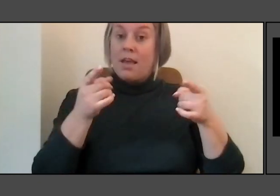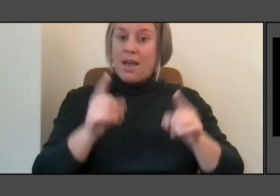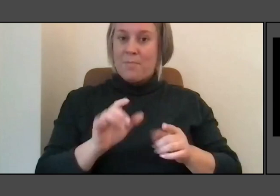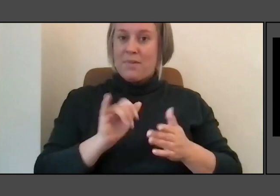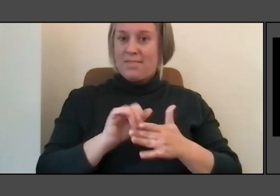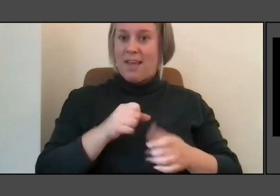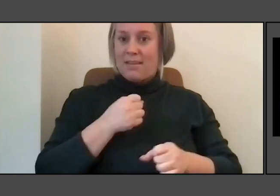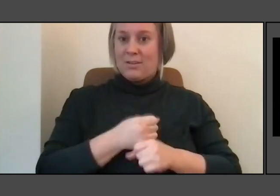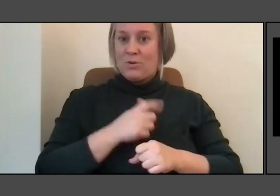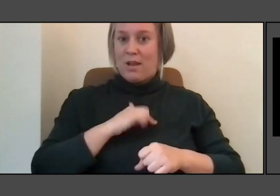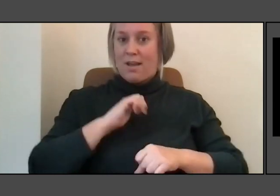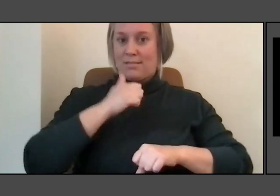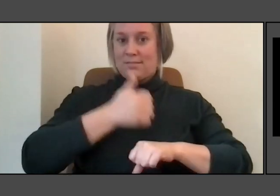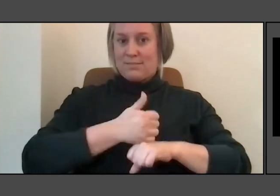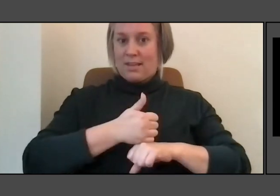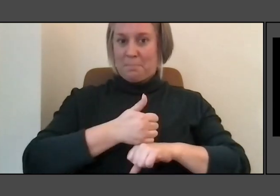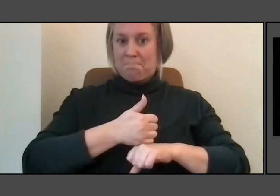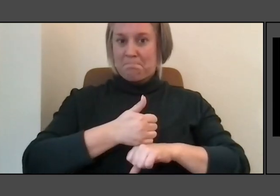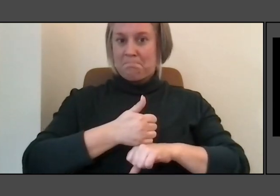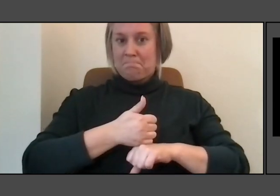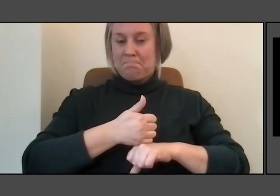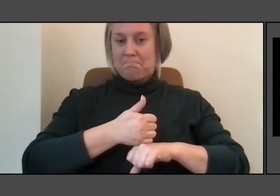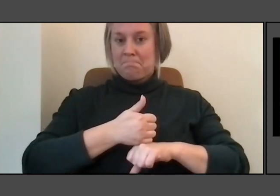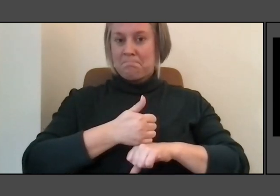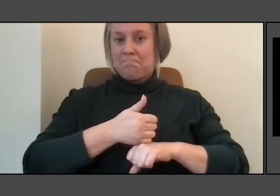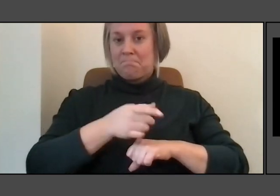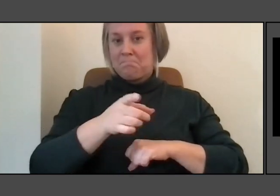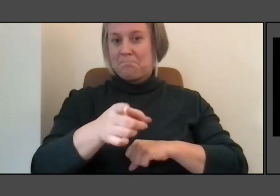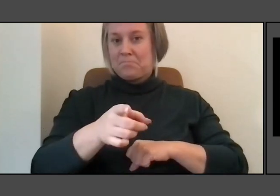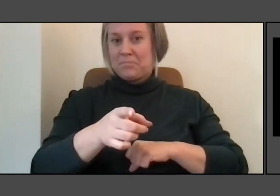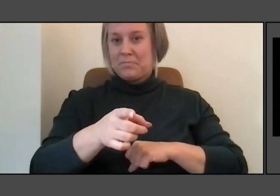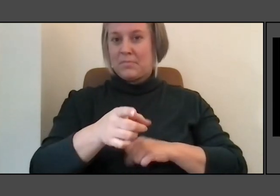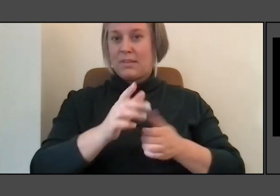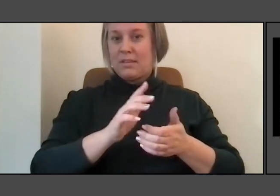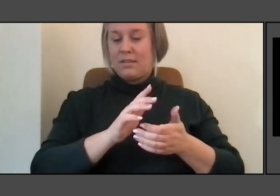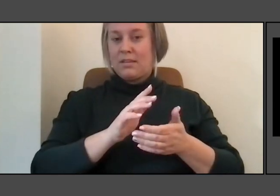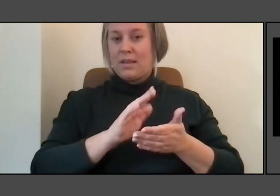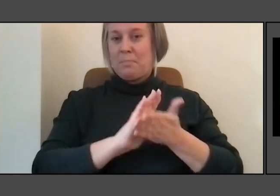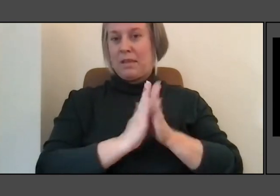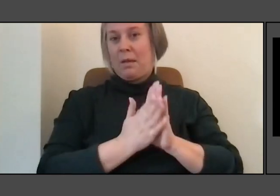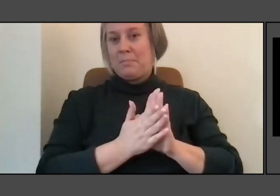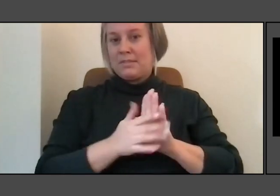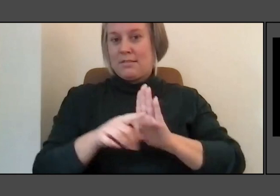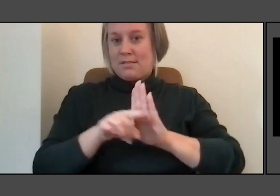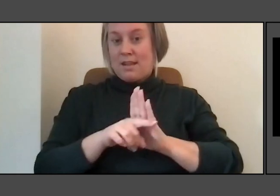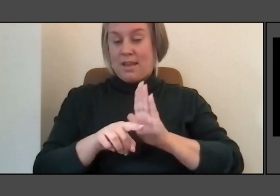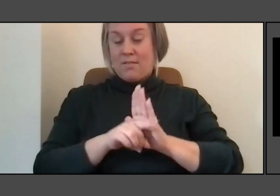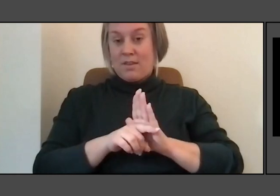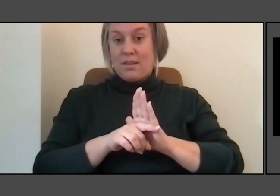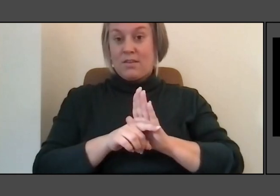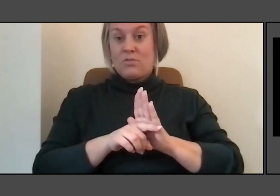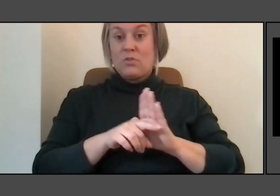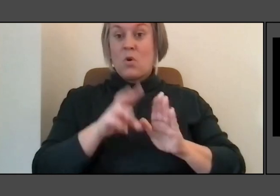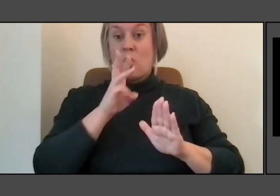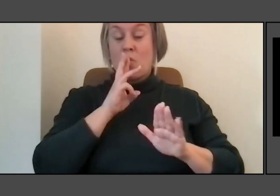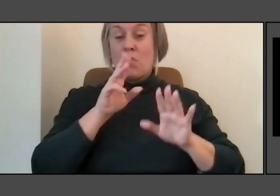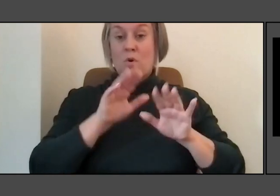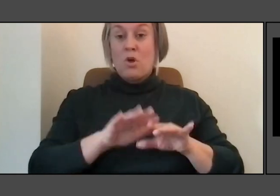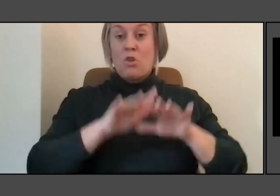It becomes a negation. So the river is in the negative and the flood plain comes out to greet you.